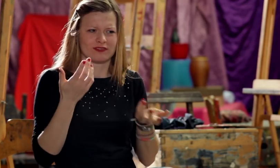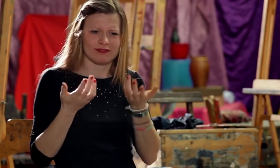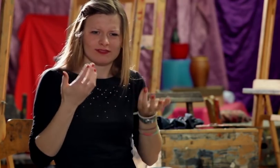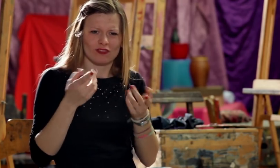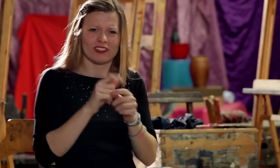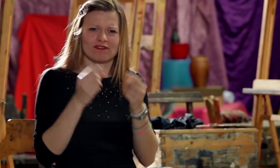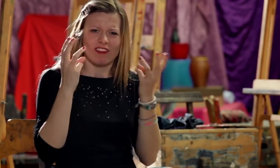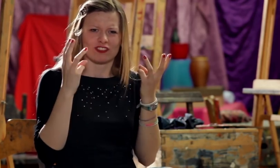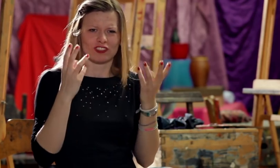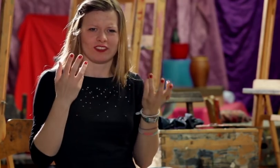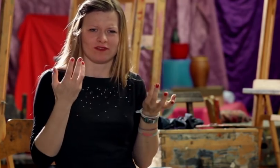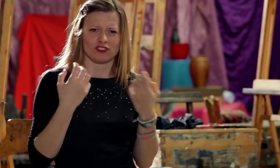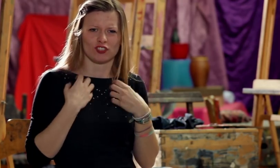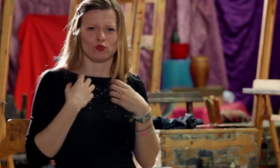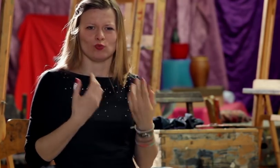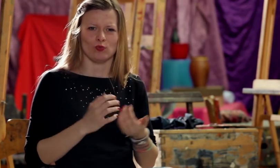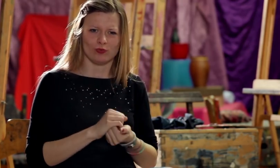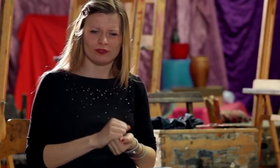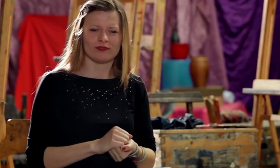It is important.